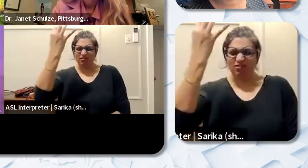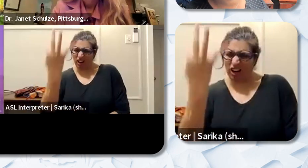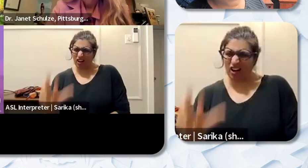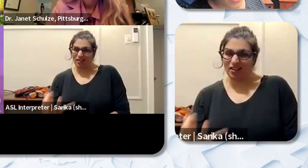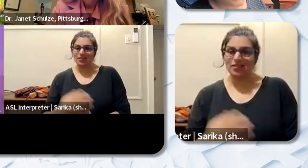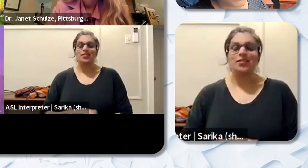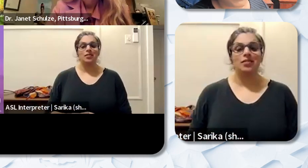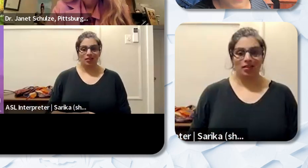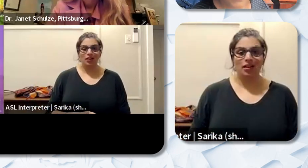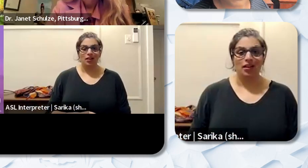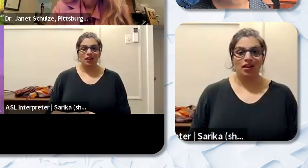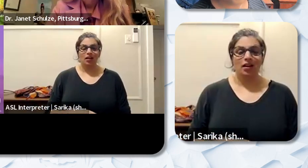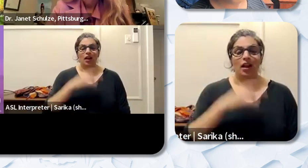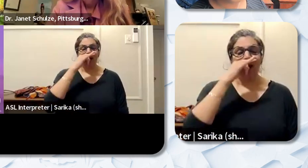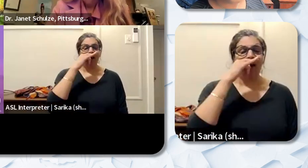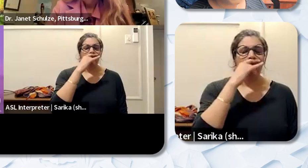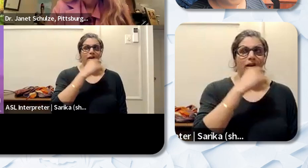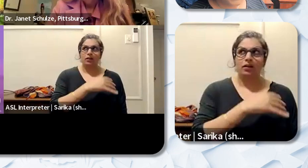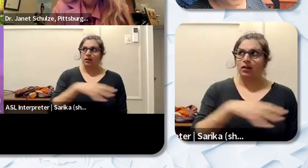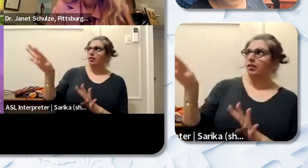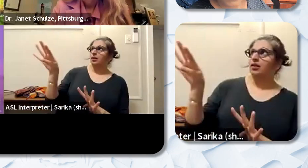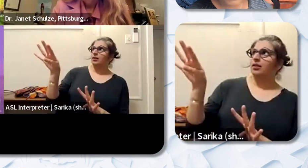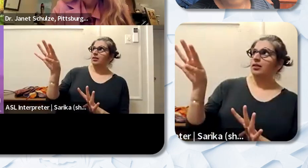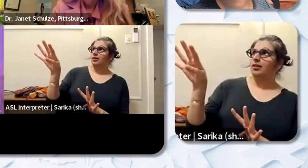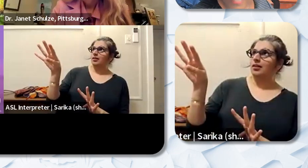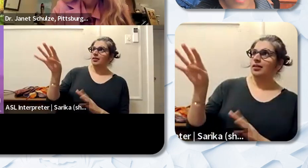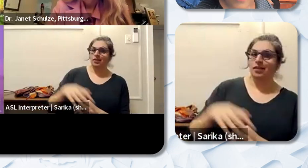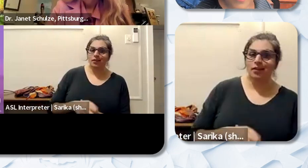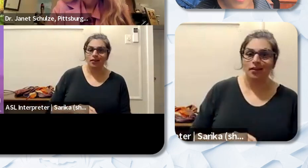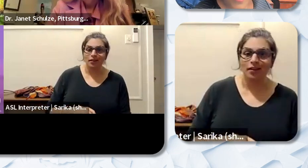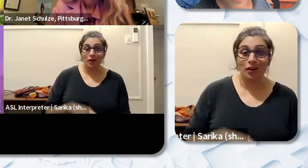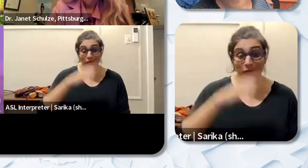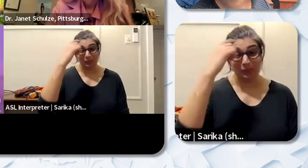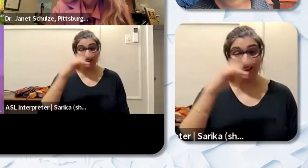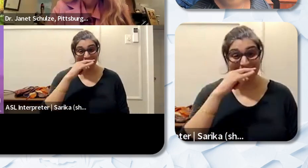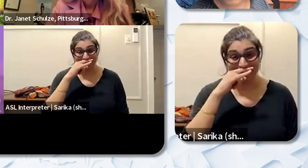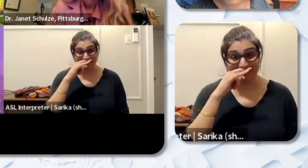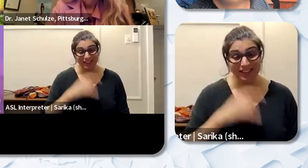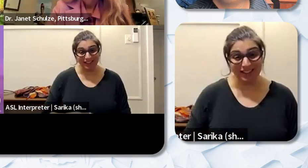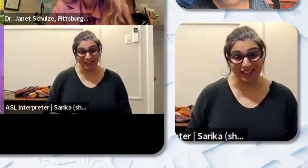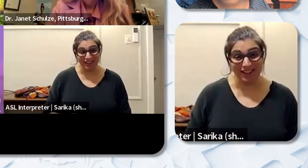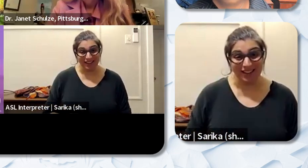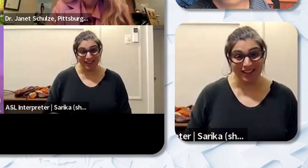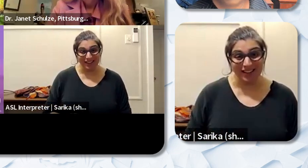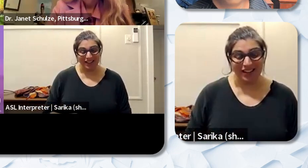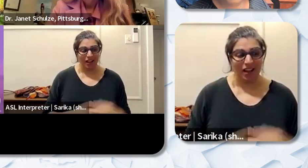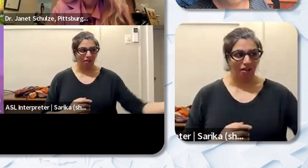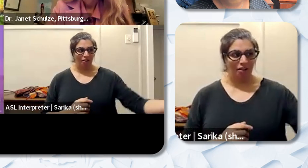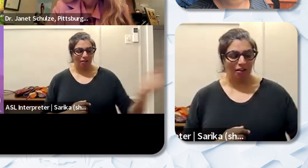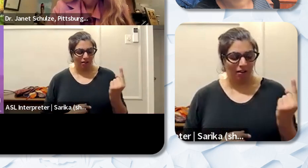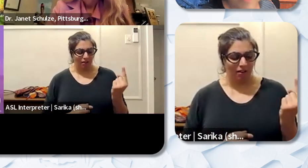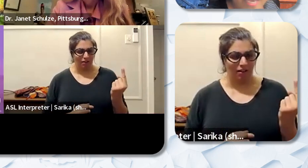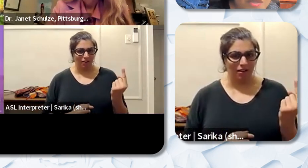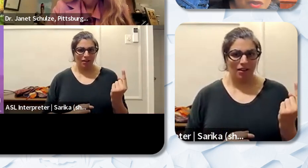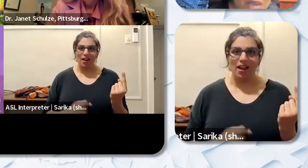Friday and the kids actually the Black kids they came to me and they said “Oh we are Black too.